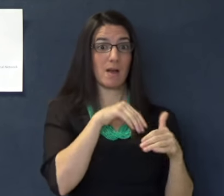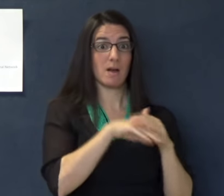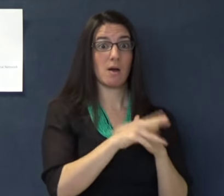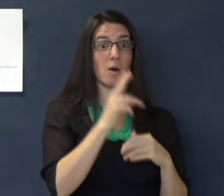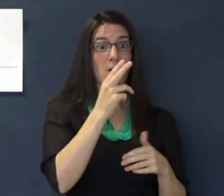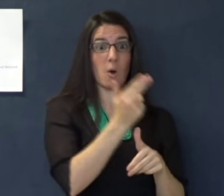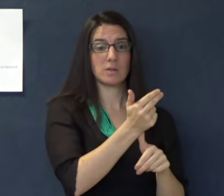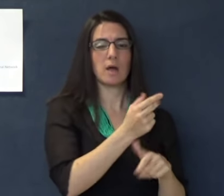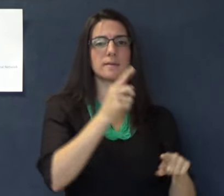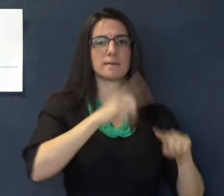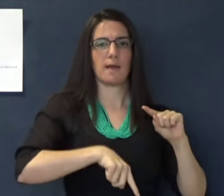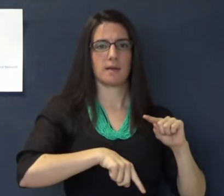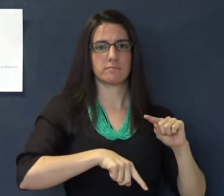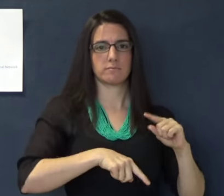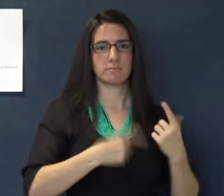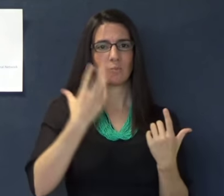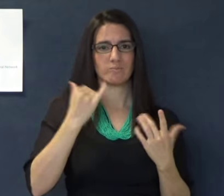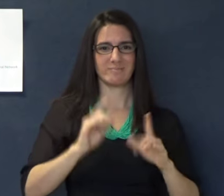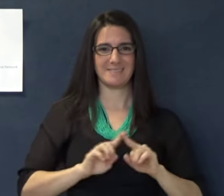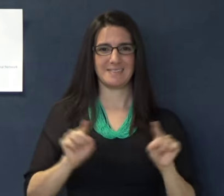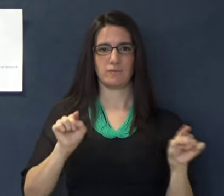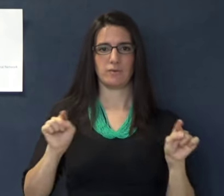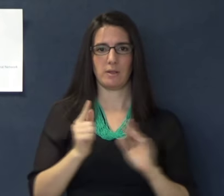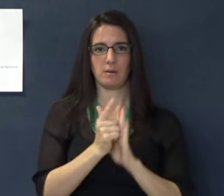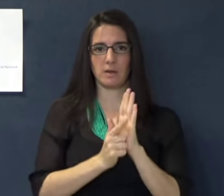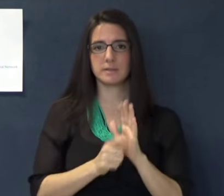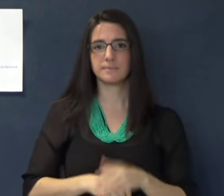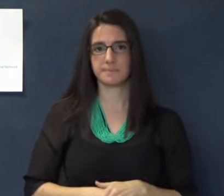hotel. The ADA and FHA are separate.